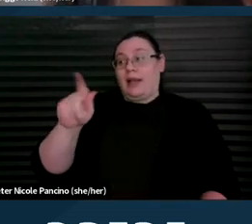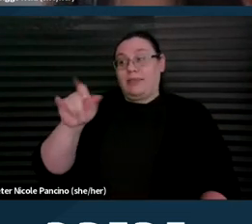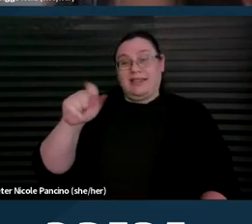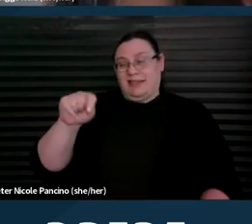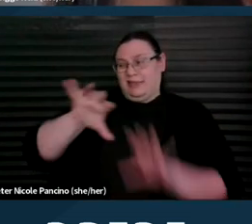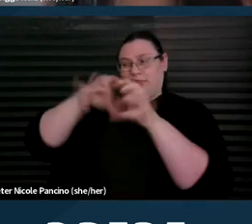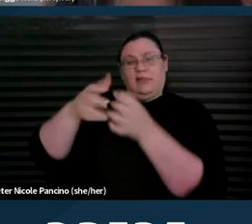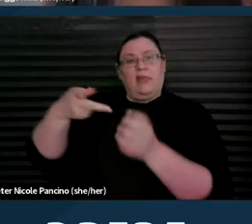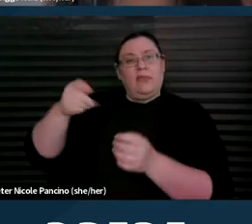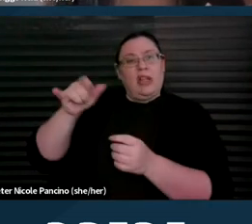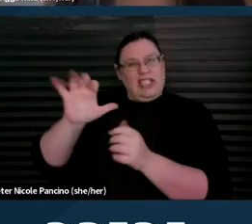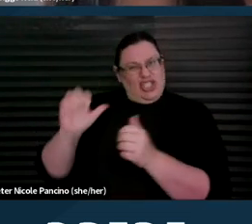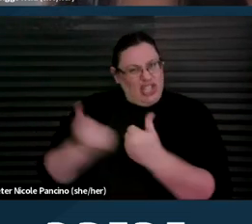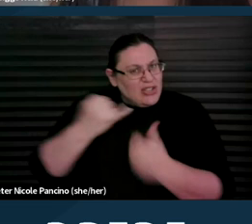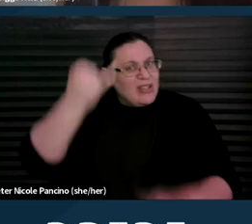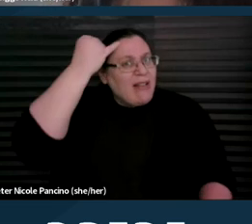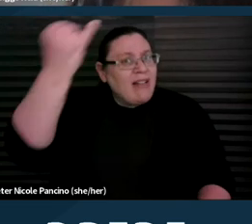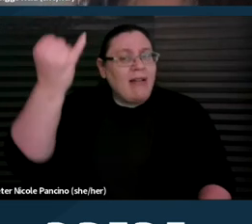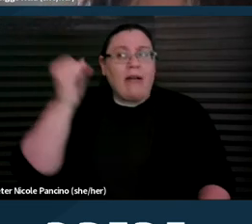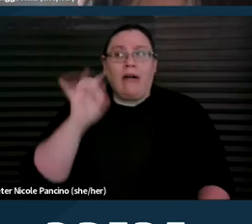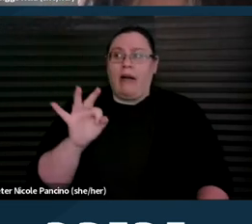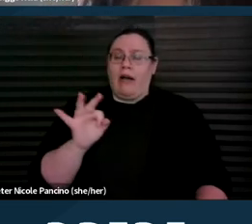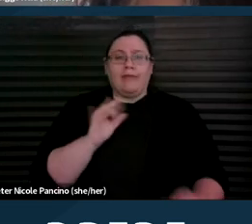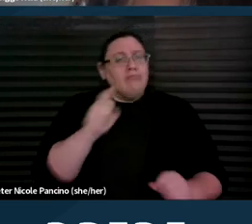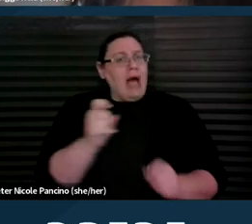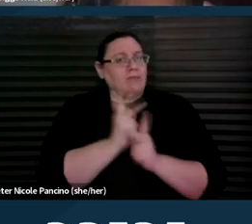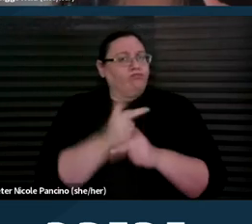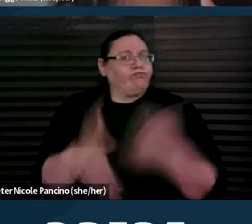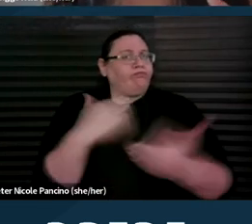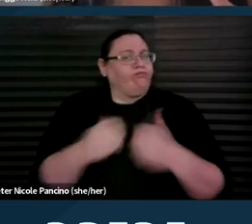that view of productivity and the devaluation